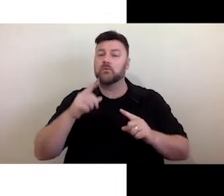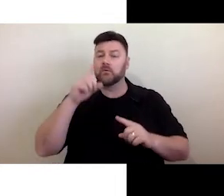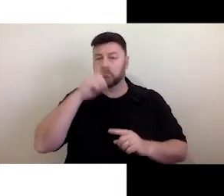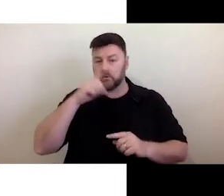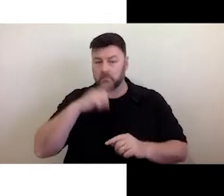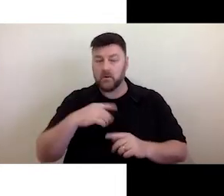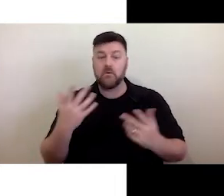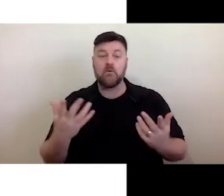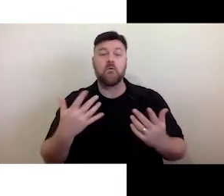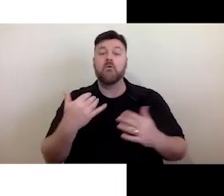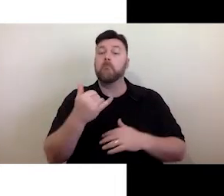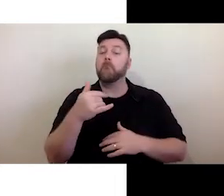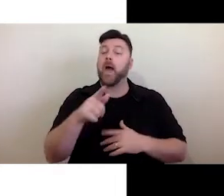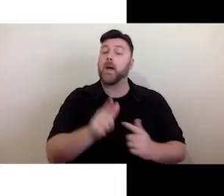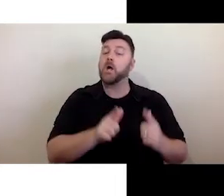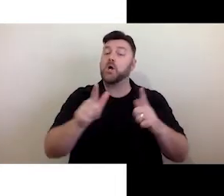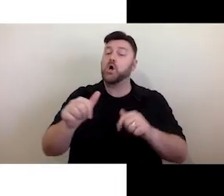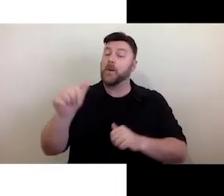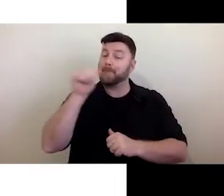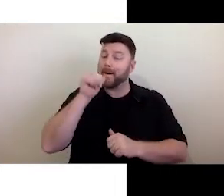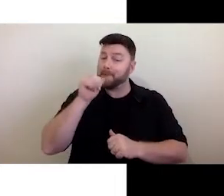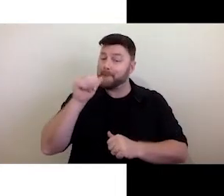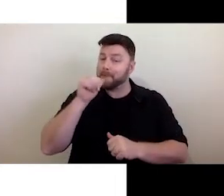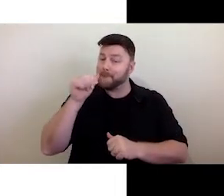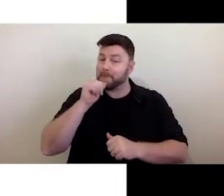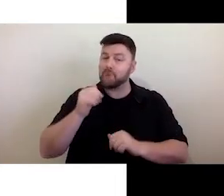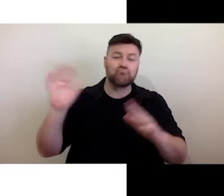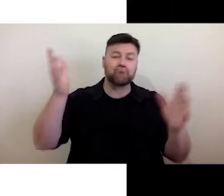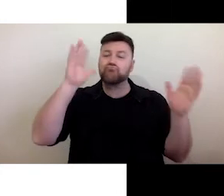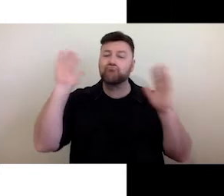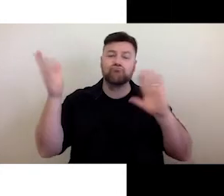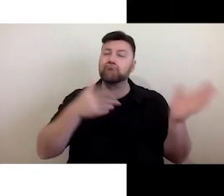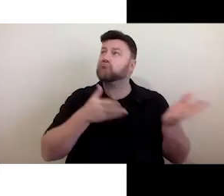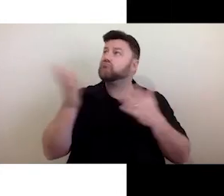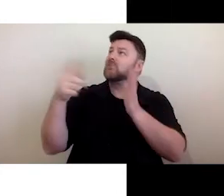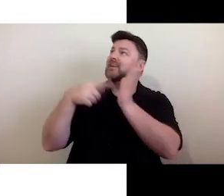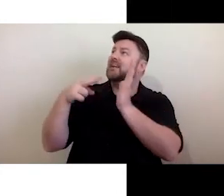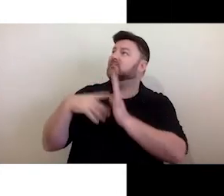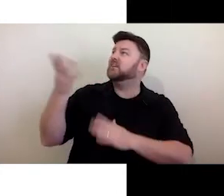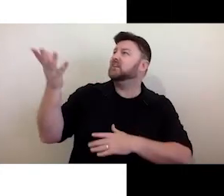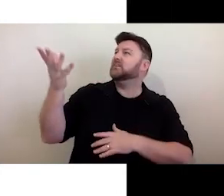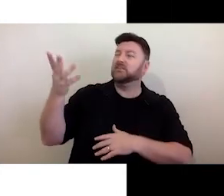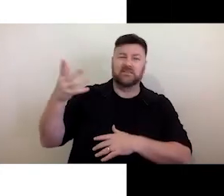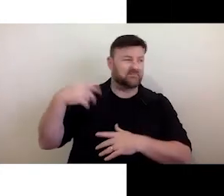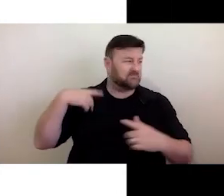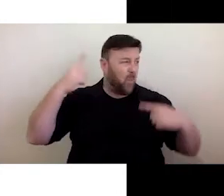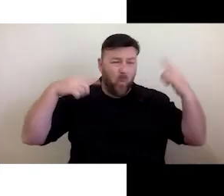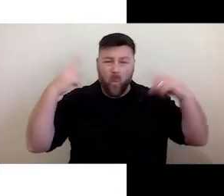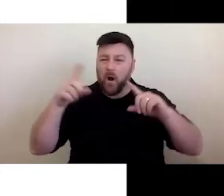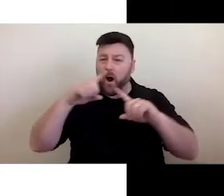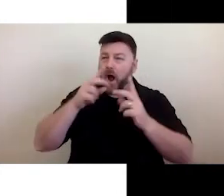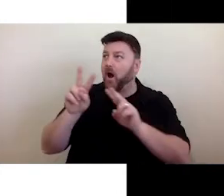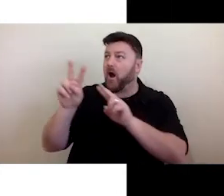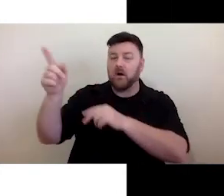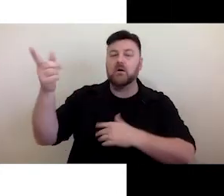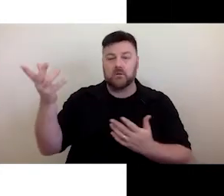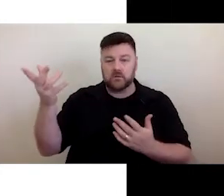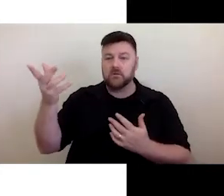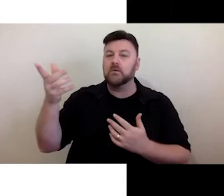the local pub and the TV's on, you want to watch the TV, but it's quite